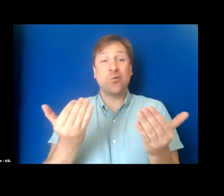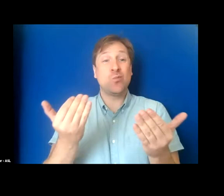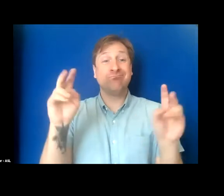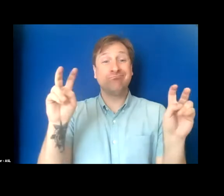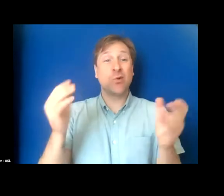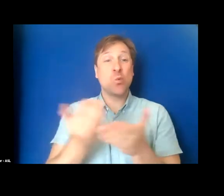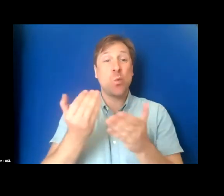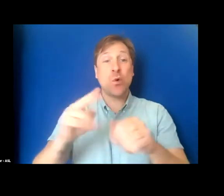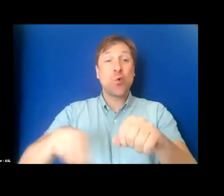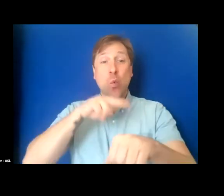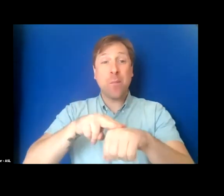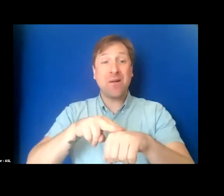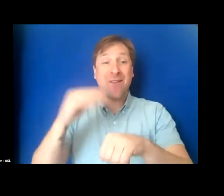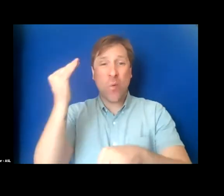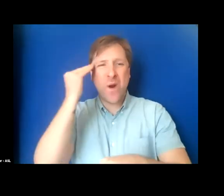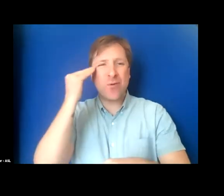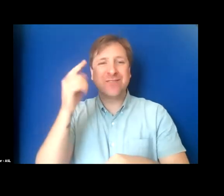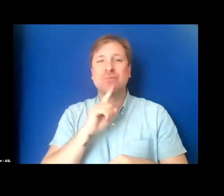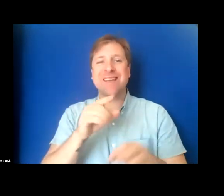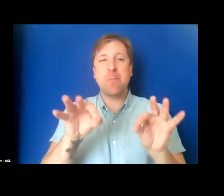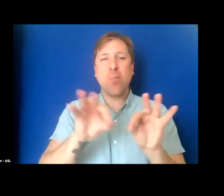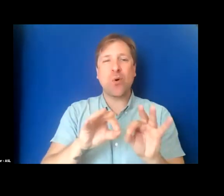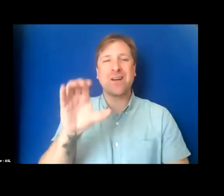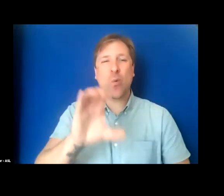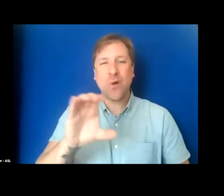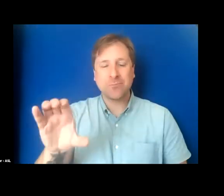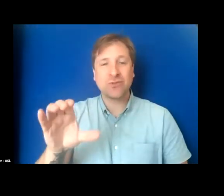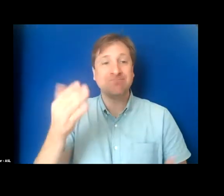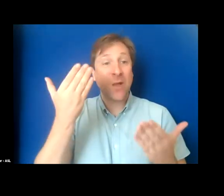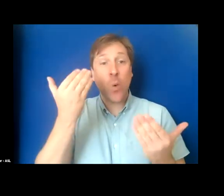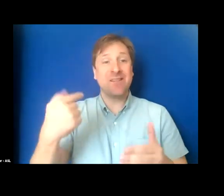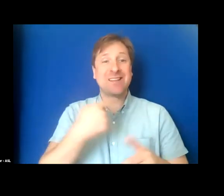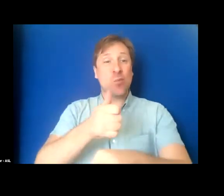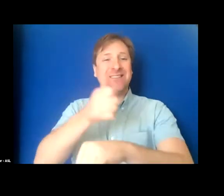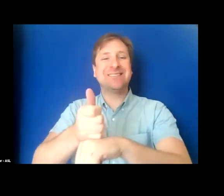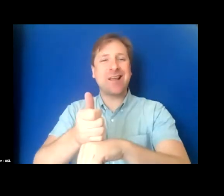around the importance of captioning that has hopefully been set or is being set.